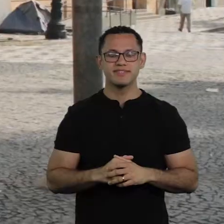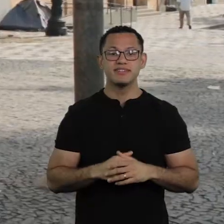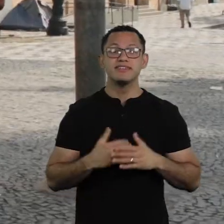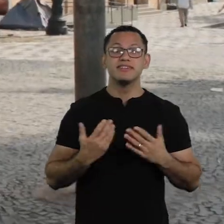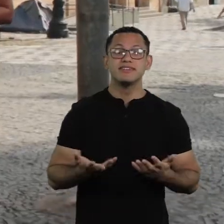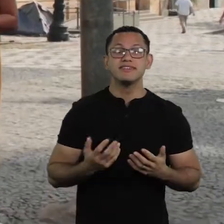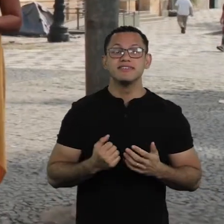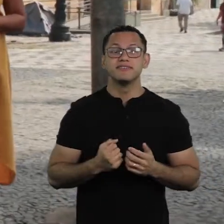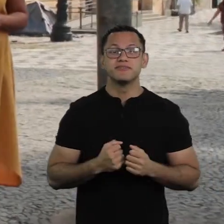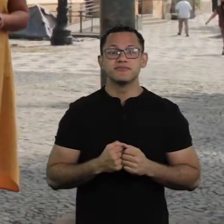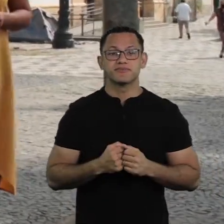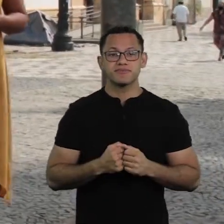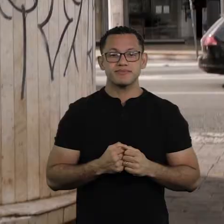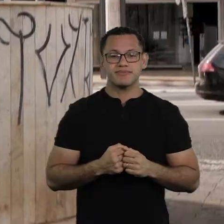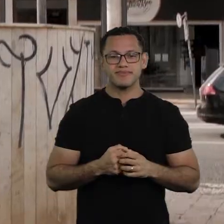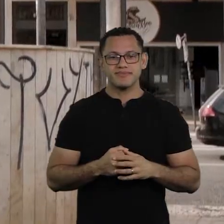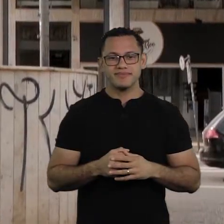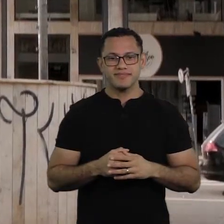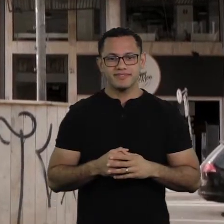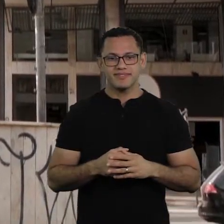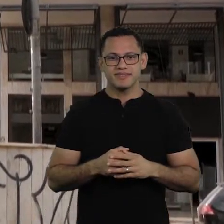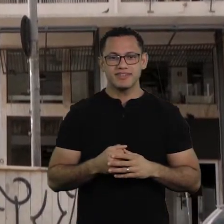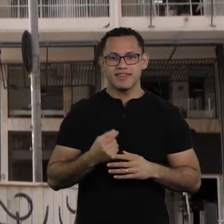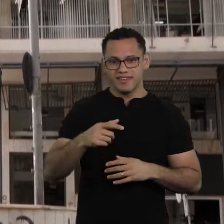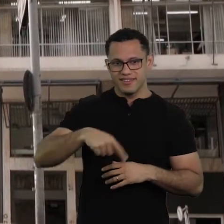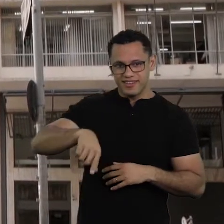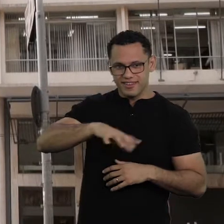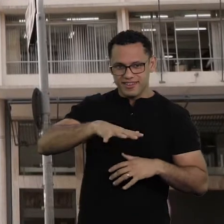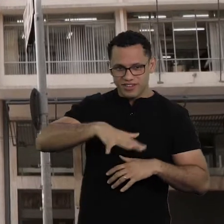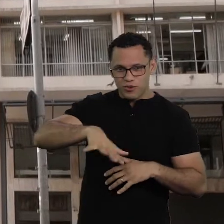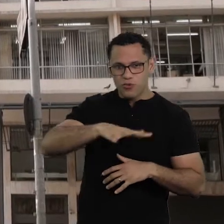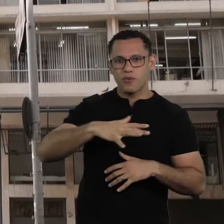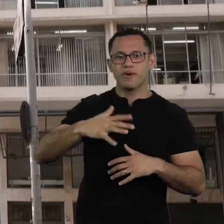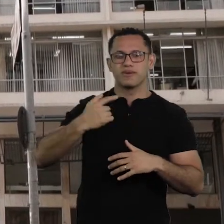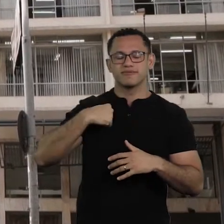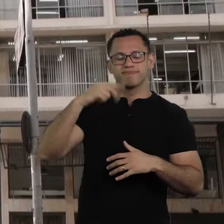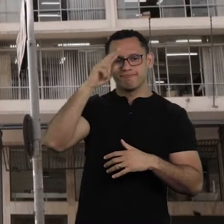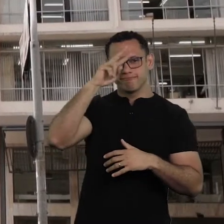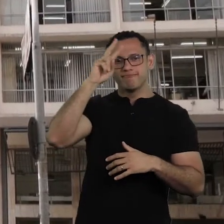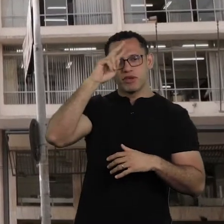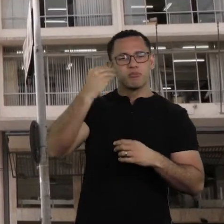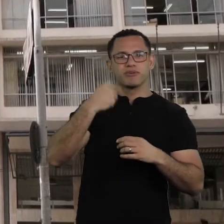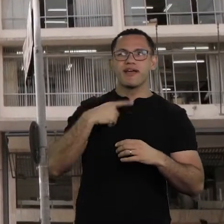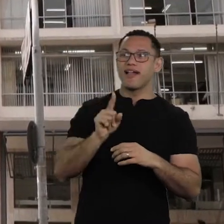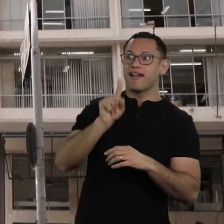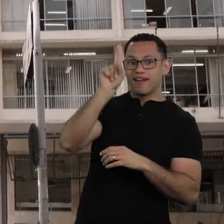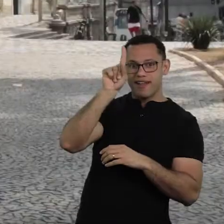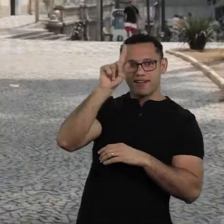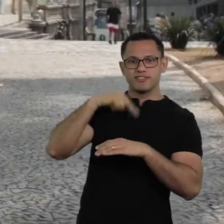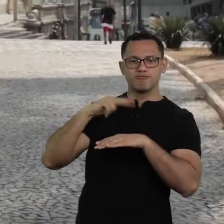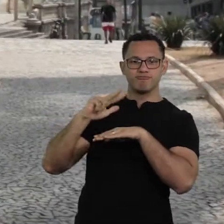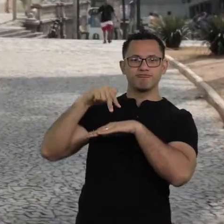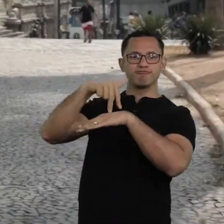Well, and here's this... For me, this was a very important monument, I gave many speeches from up there,